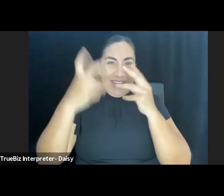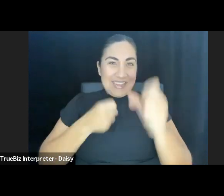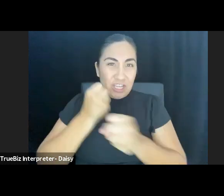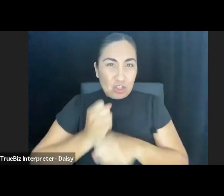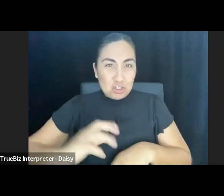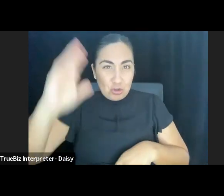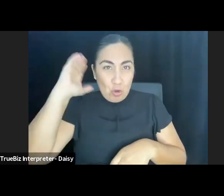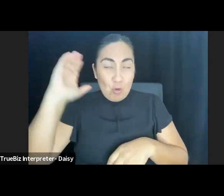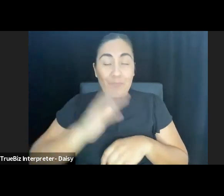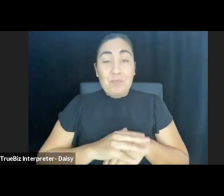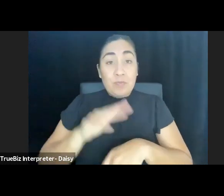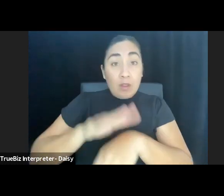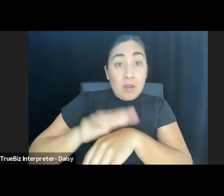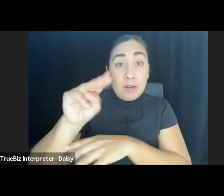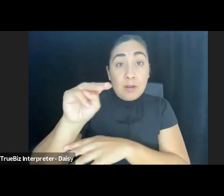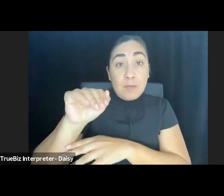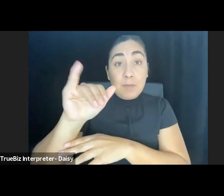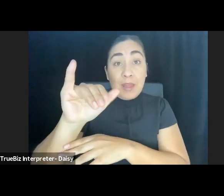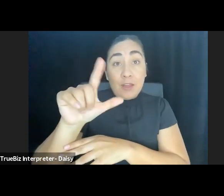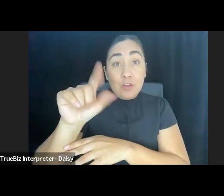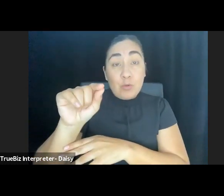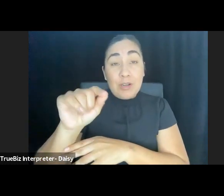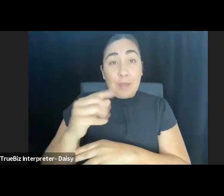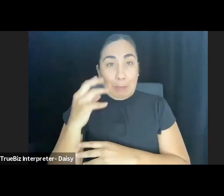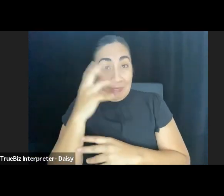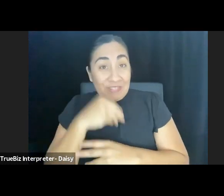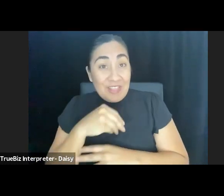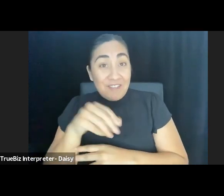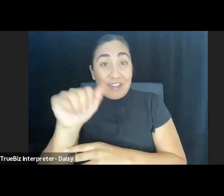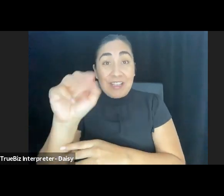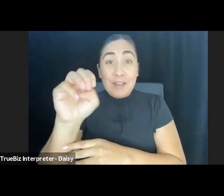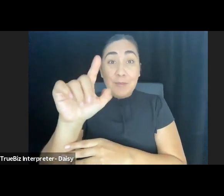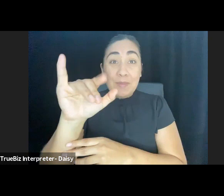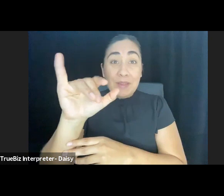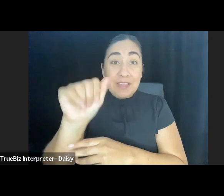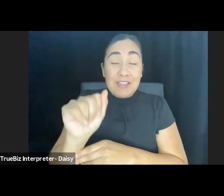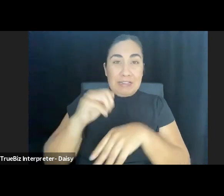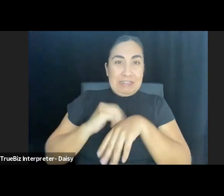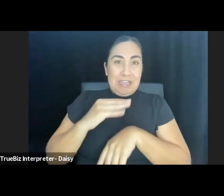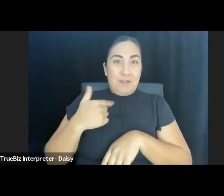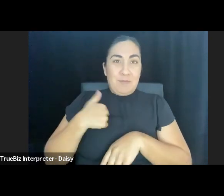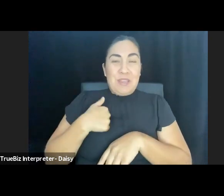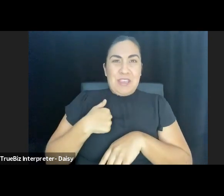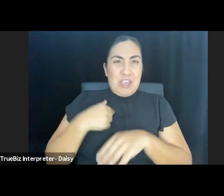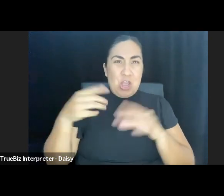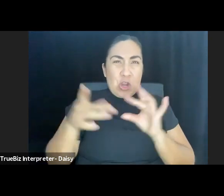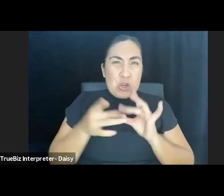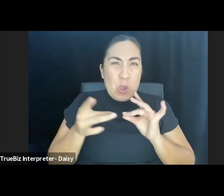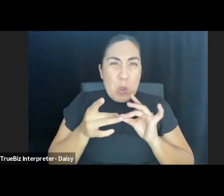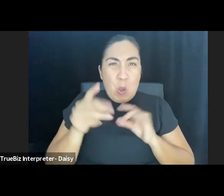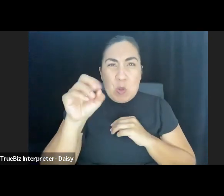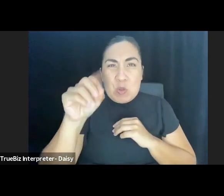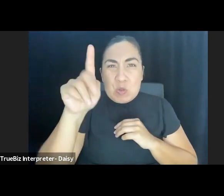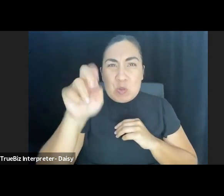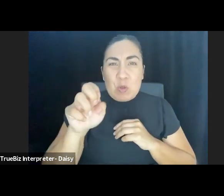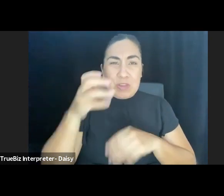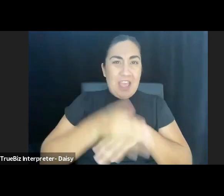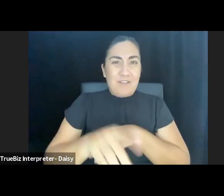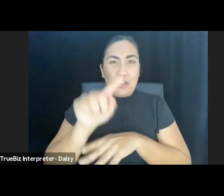On the 20th of May, the lovely Emilya sent a kind note to me after a Zoom meeting with my first-year artistic leaders telling me how nice it was to see